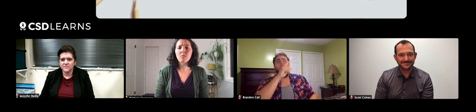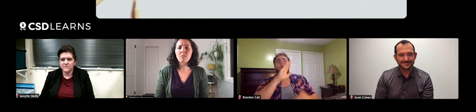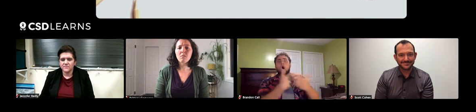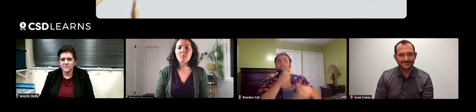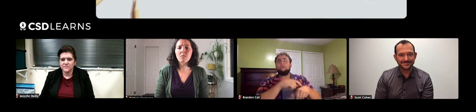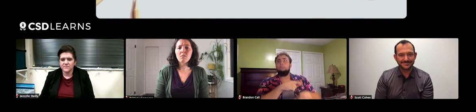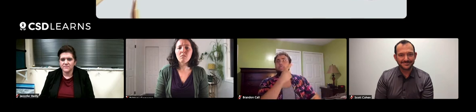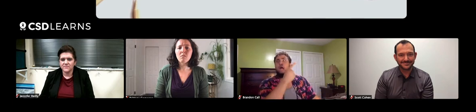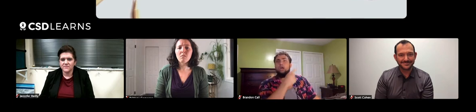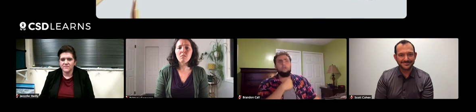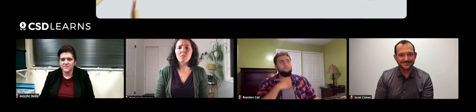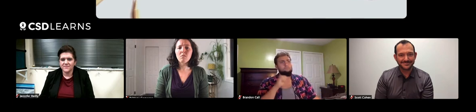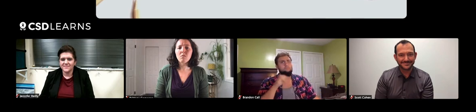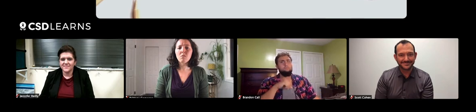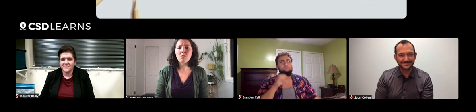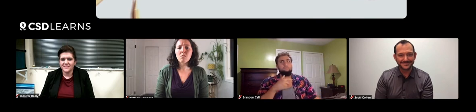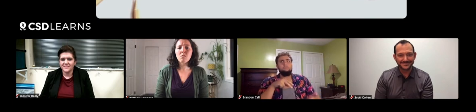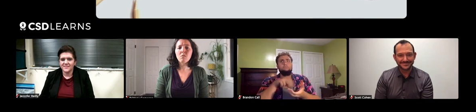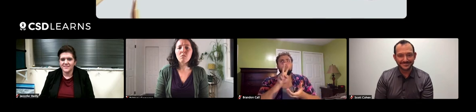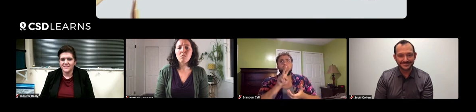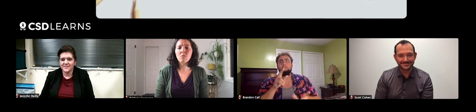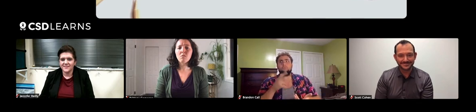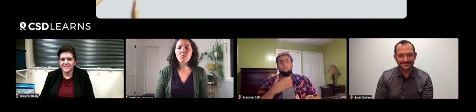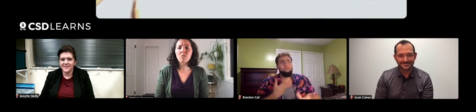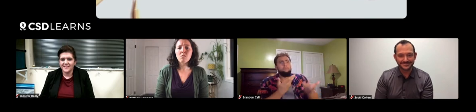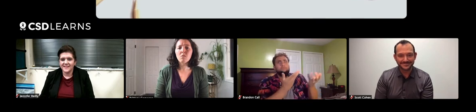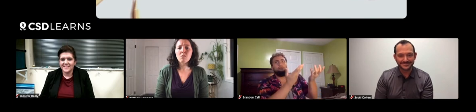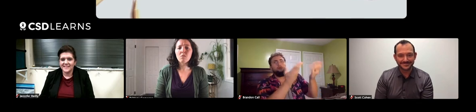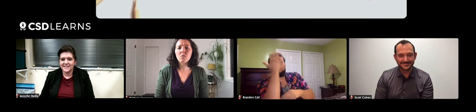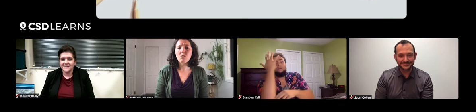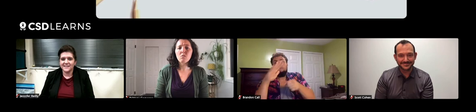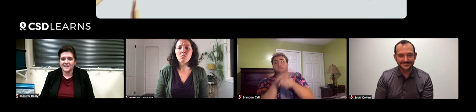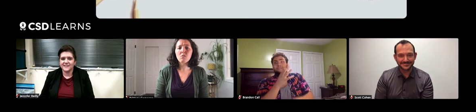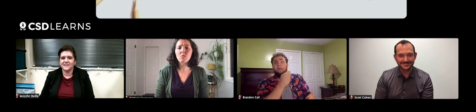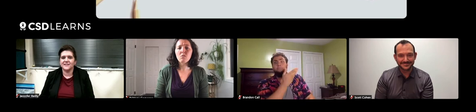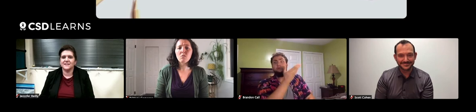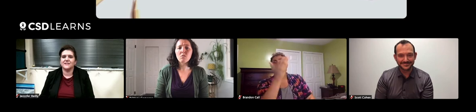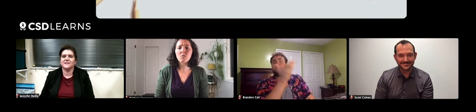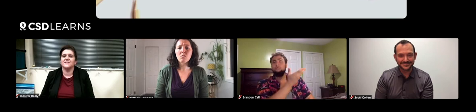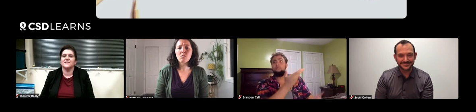and he said, "Oh wow! Have they been sitting here this whole time?" I said yep and that the tree was full of them!